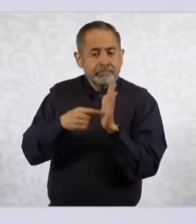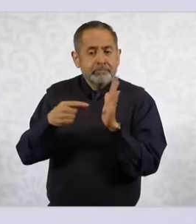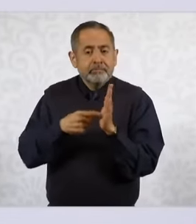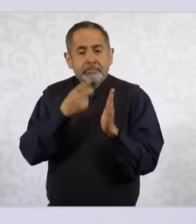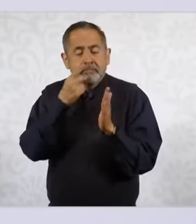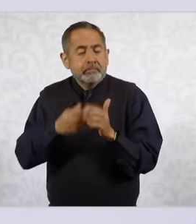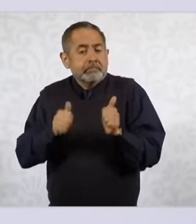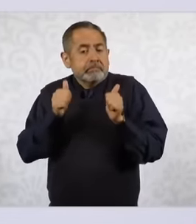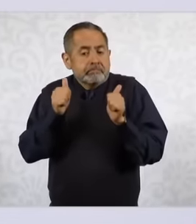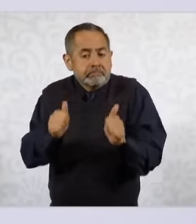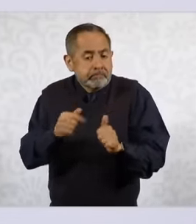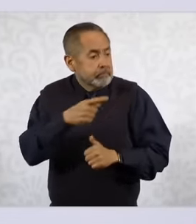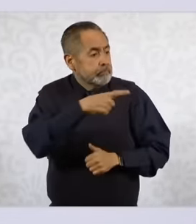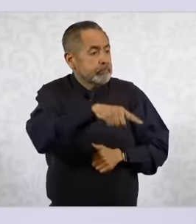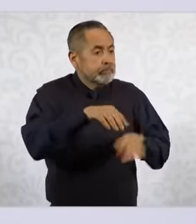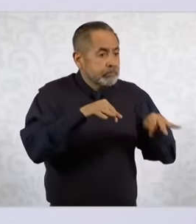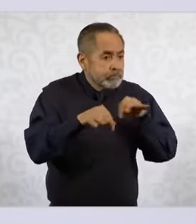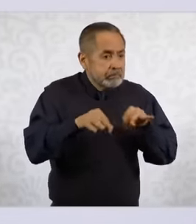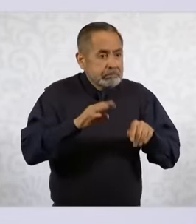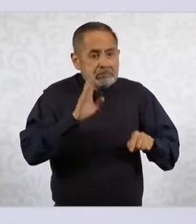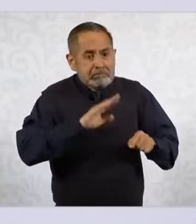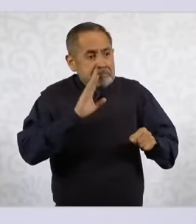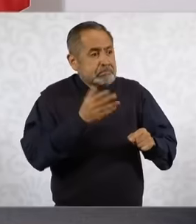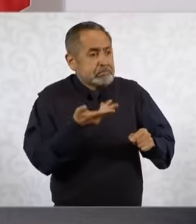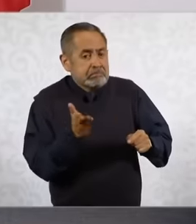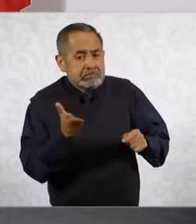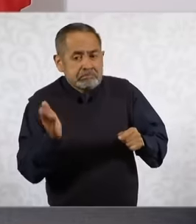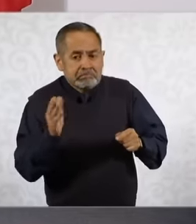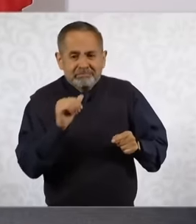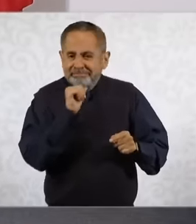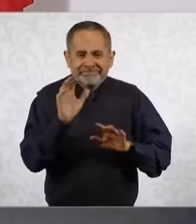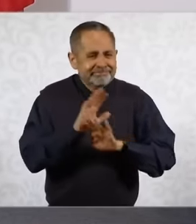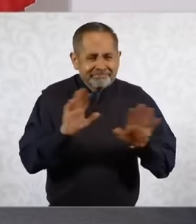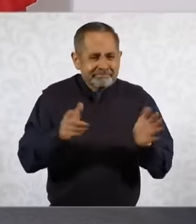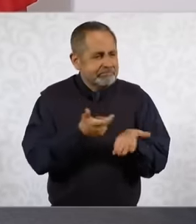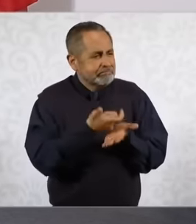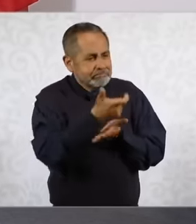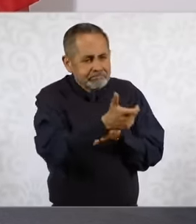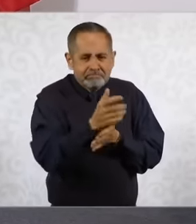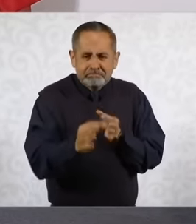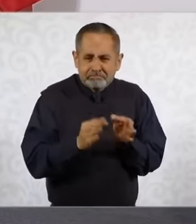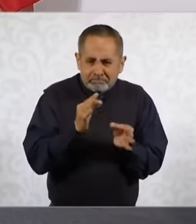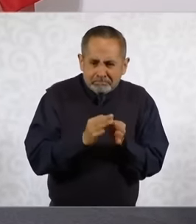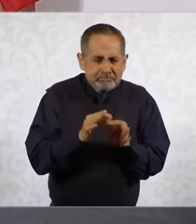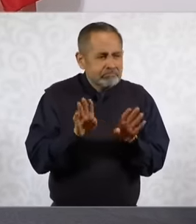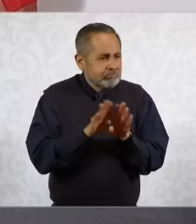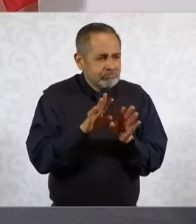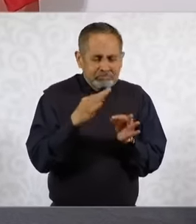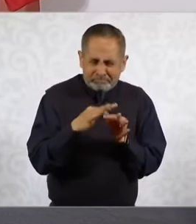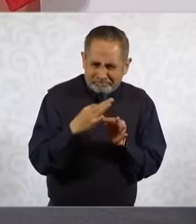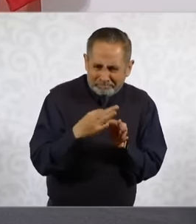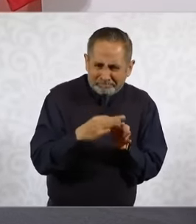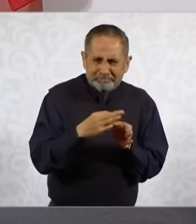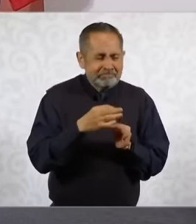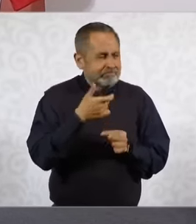all labor rights are safeguarded the salaries of public servants of the judiciary